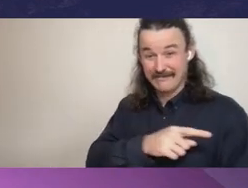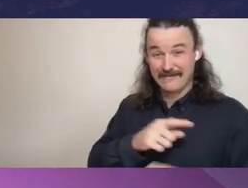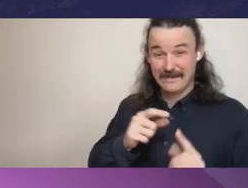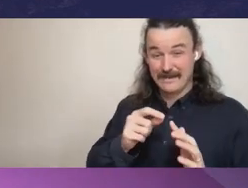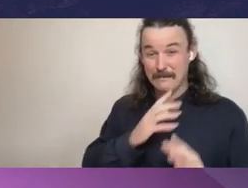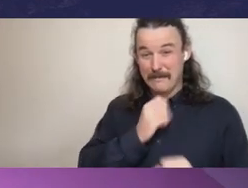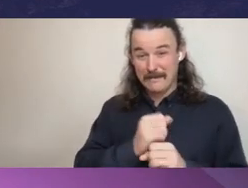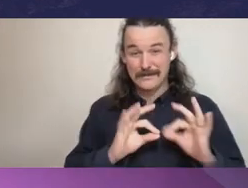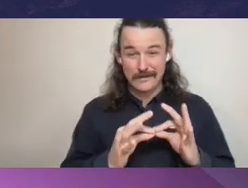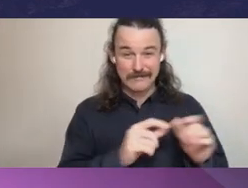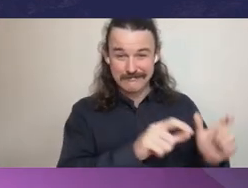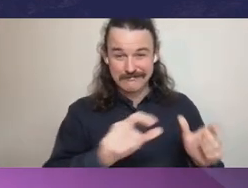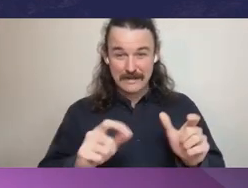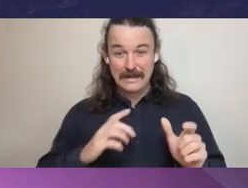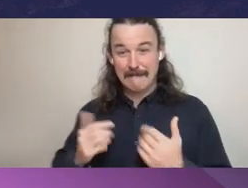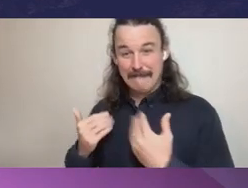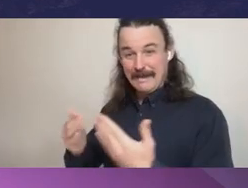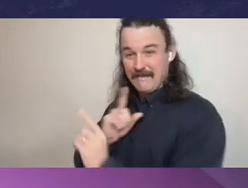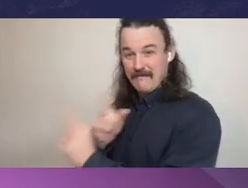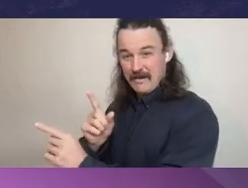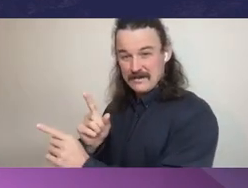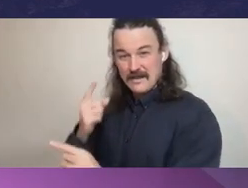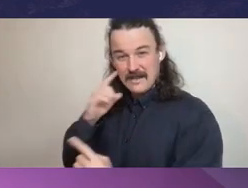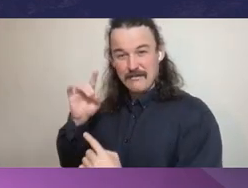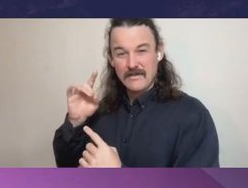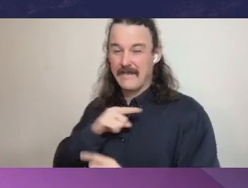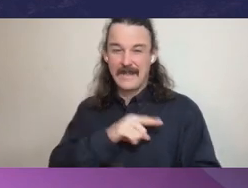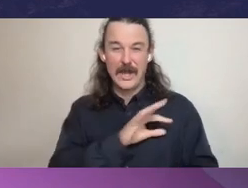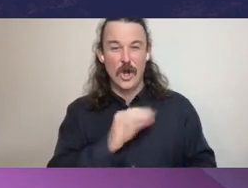I think is well understood and well practiced around Australia. So it's not a criticism of advisors.